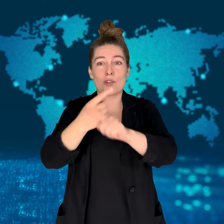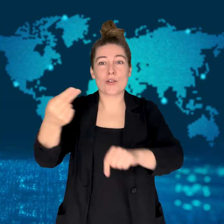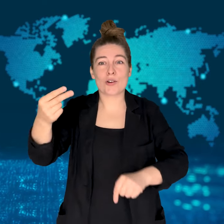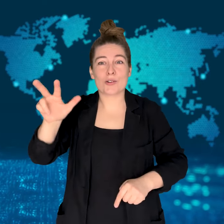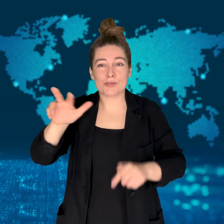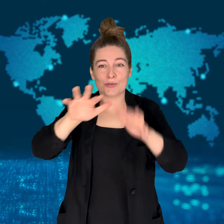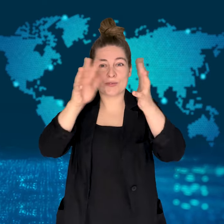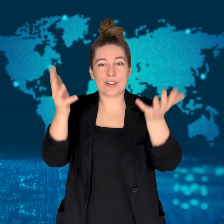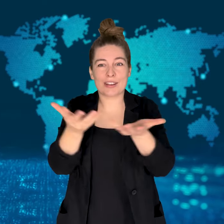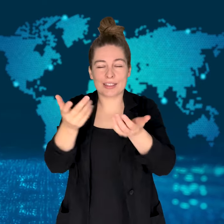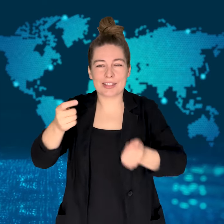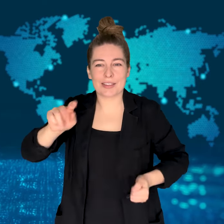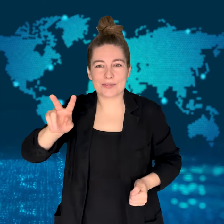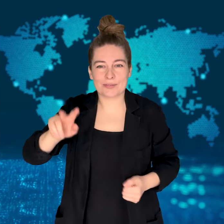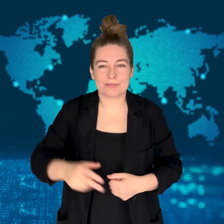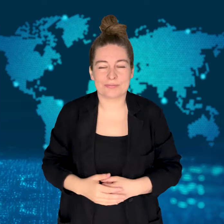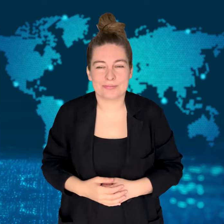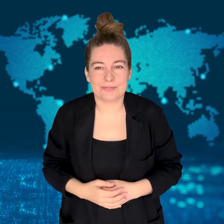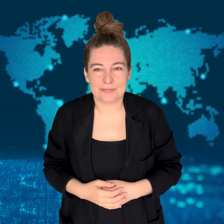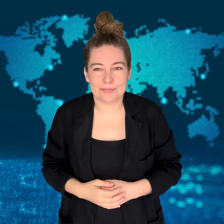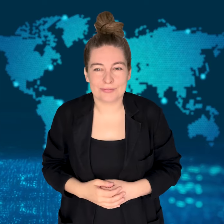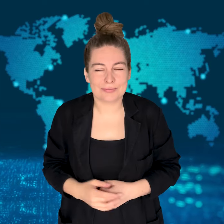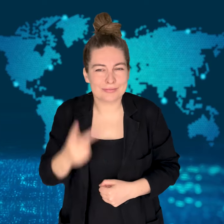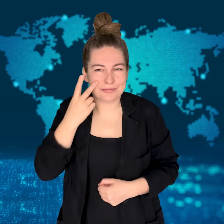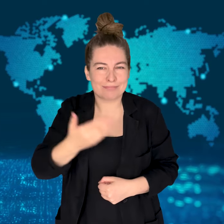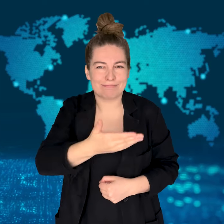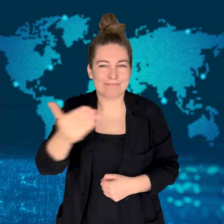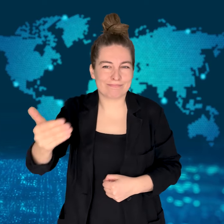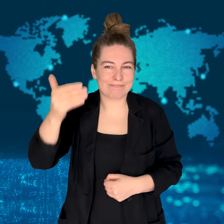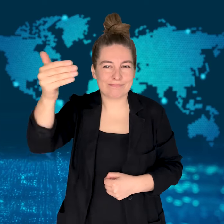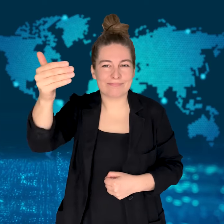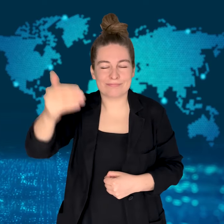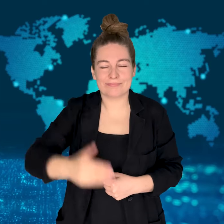get new video updates! See you next time!